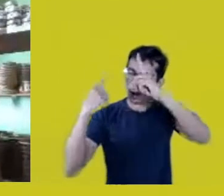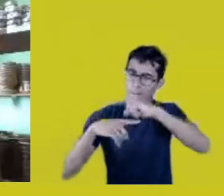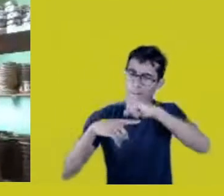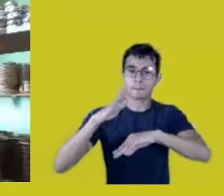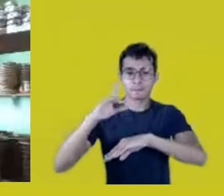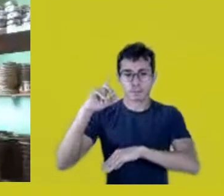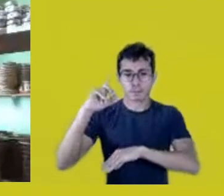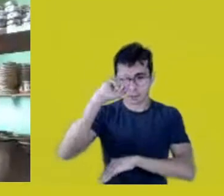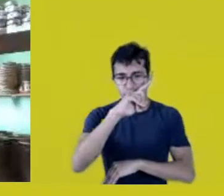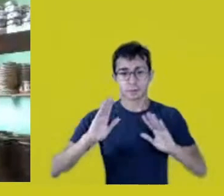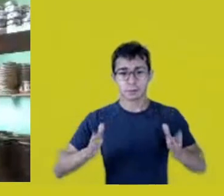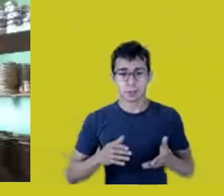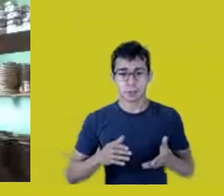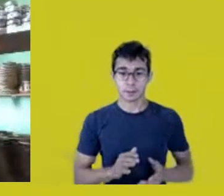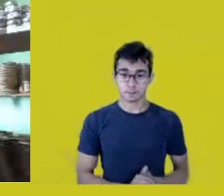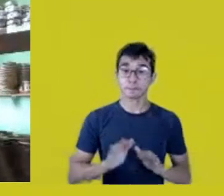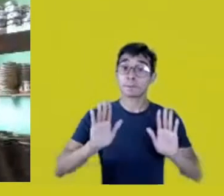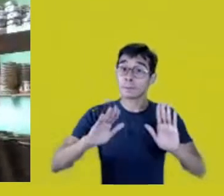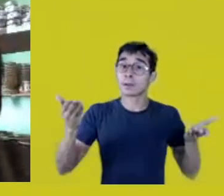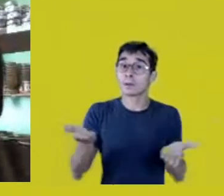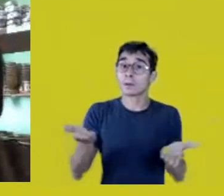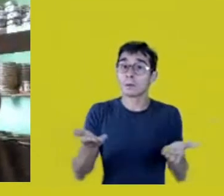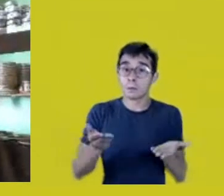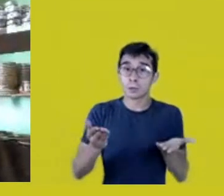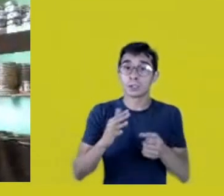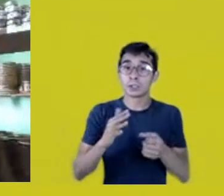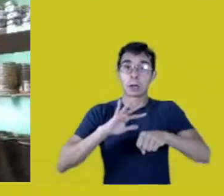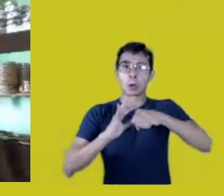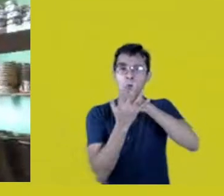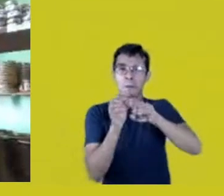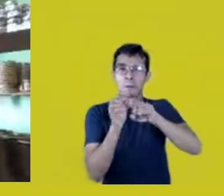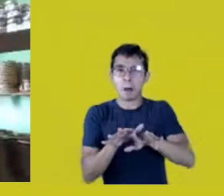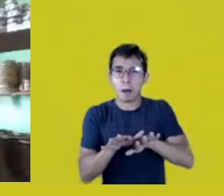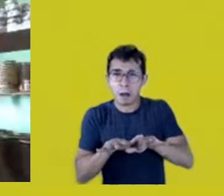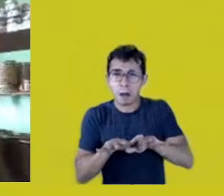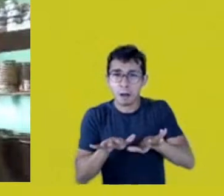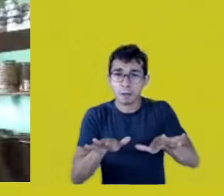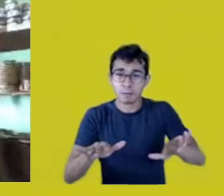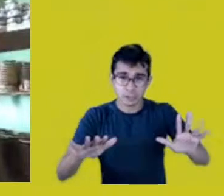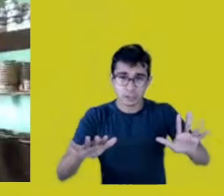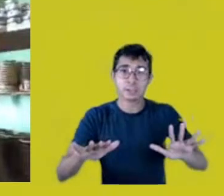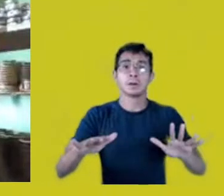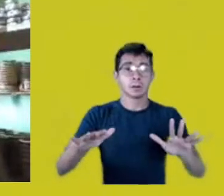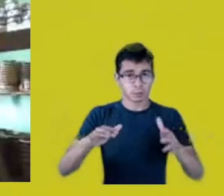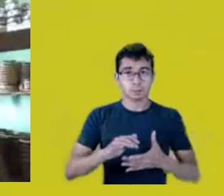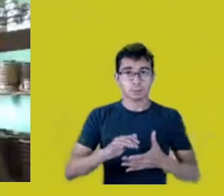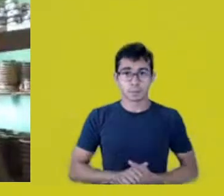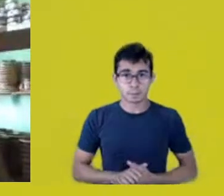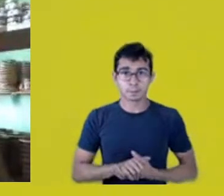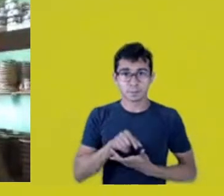But now we have a pandemic that’s being used as a biologic weapon,